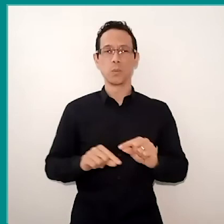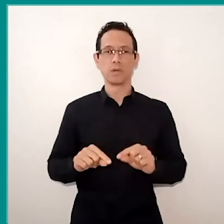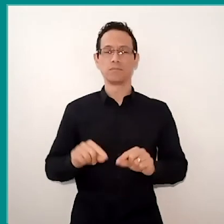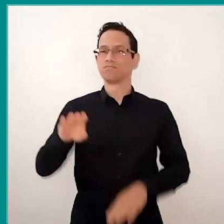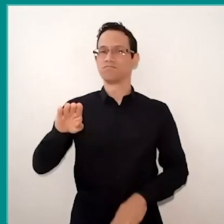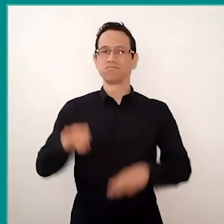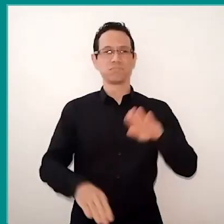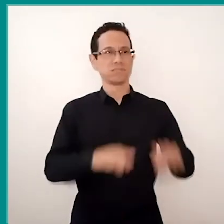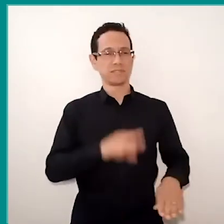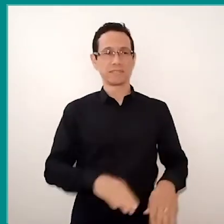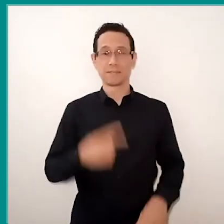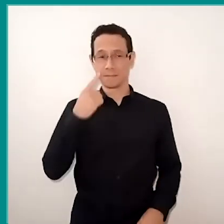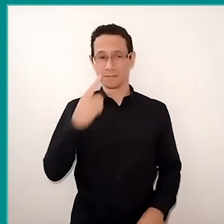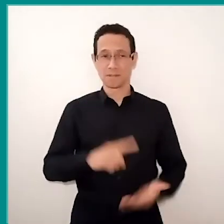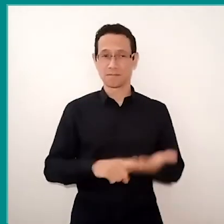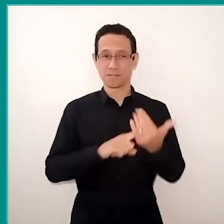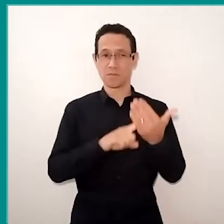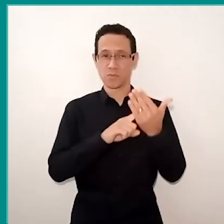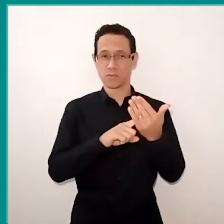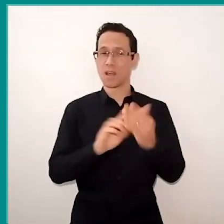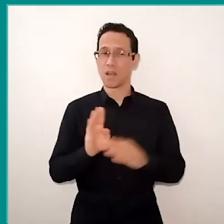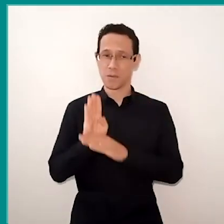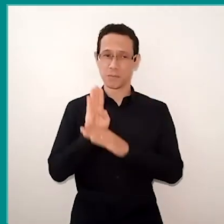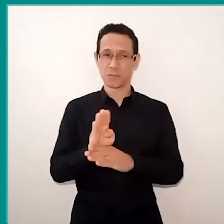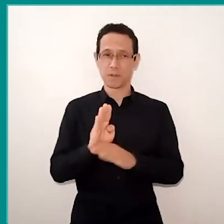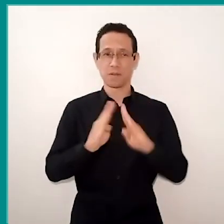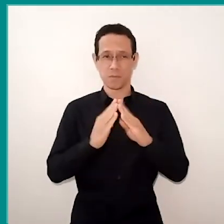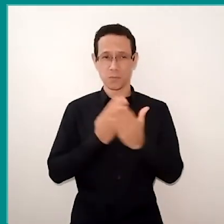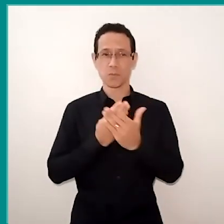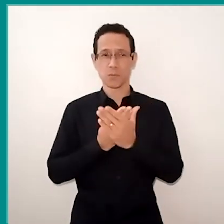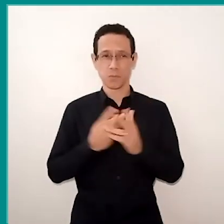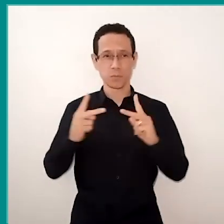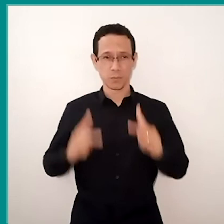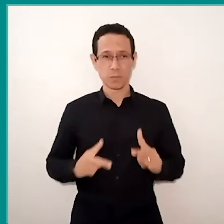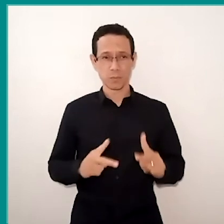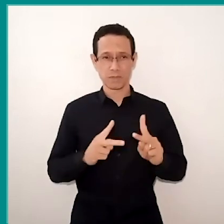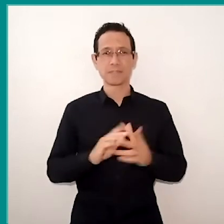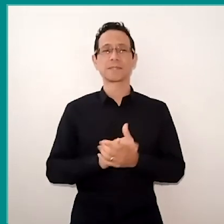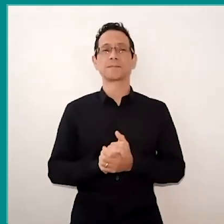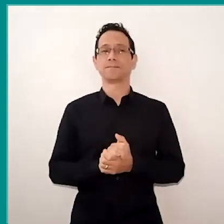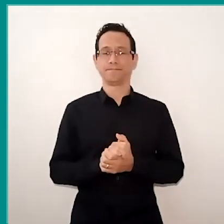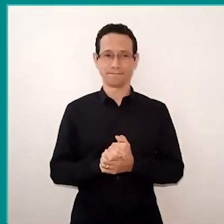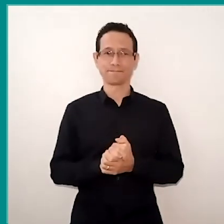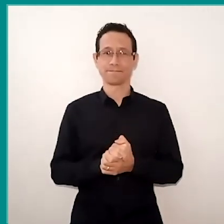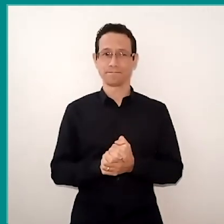technology was adopted as a means to keep the school going. We were prepared for this virtuality?